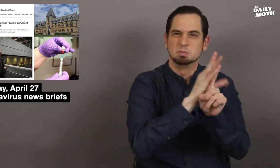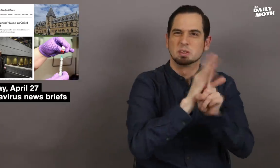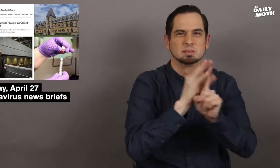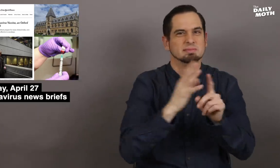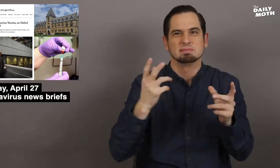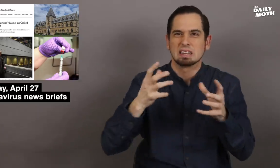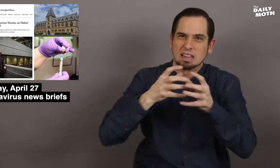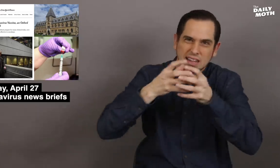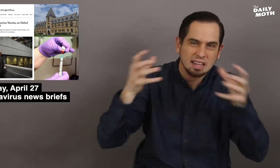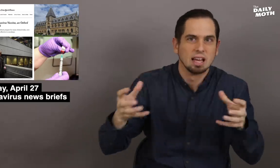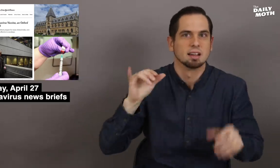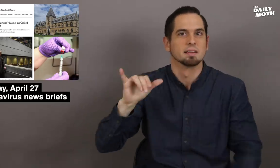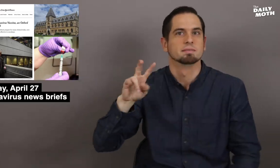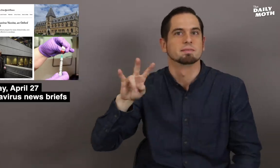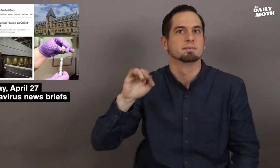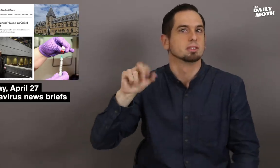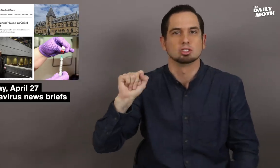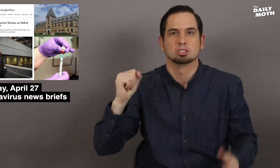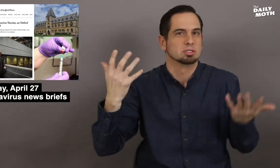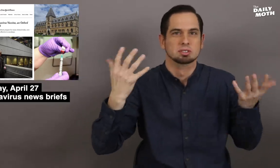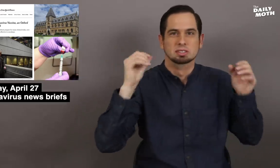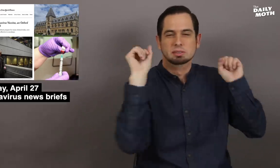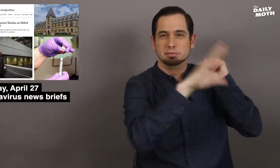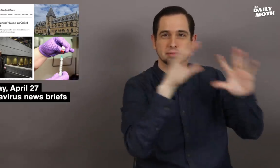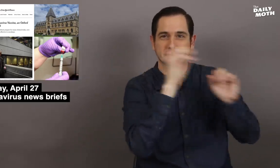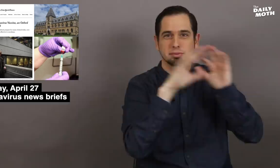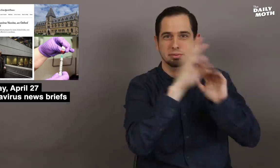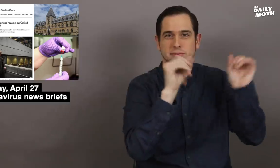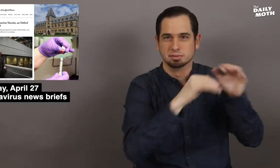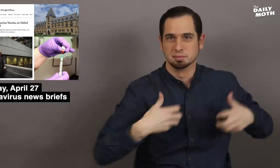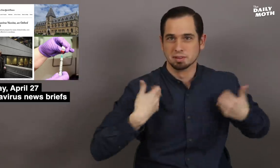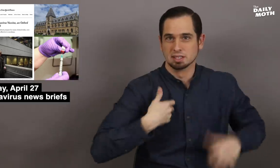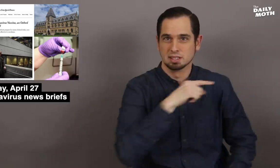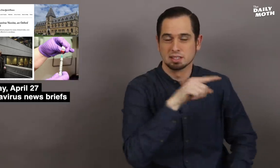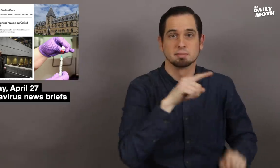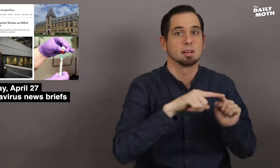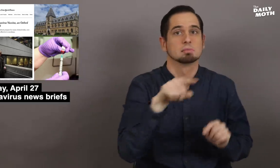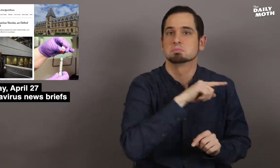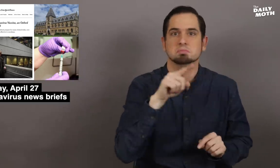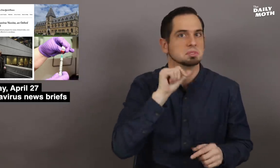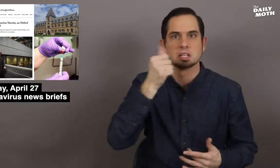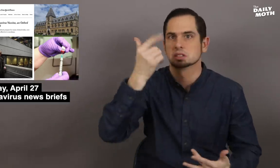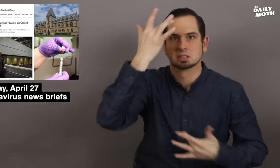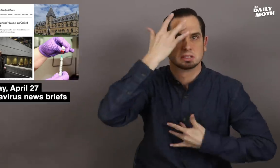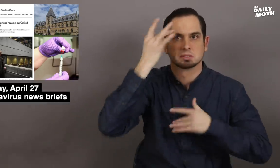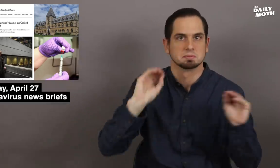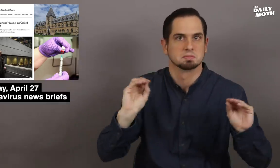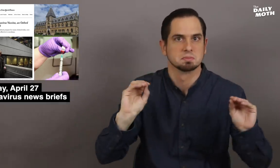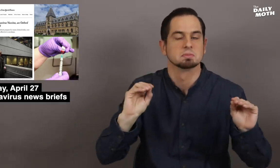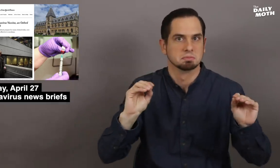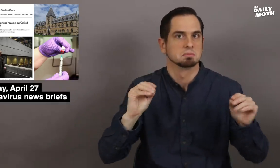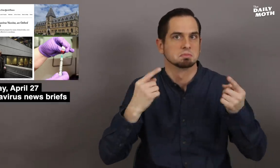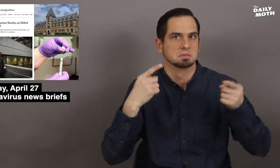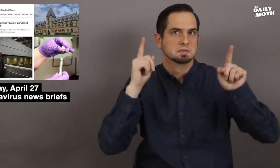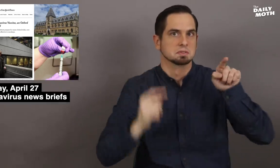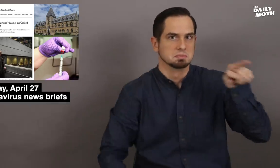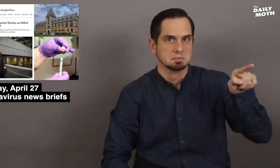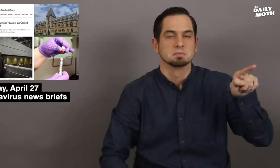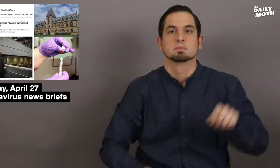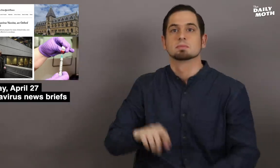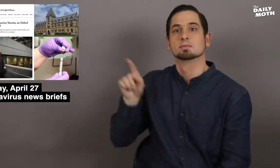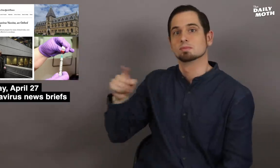"heavy quantities of the virus" but they did not become sick.